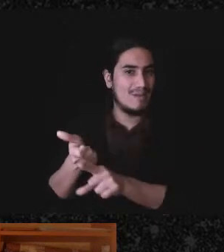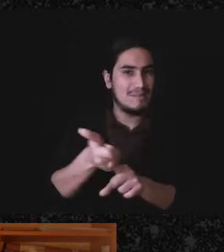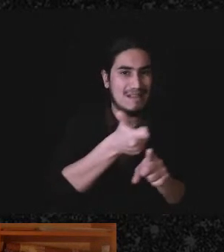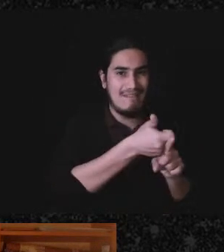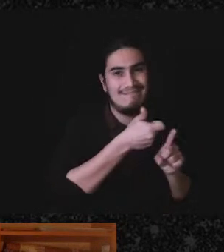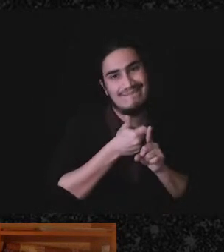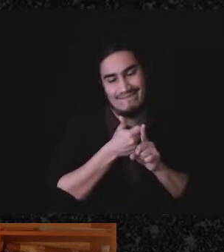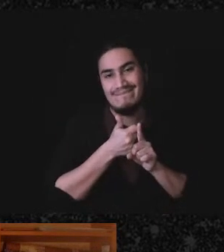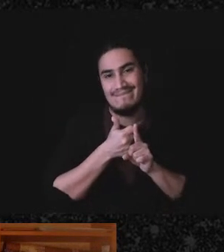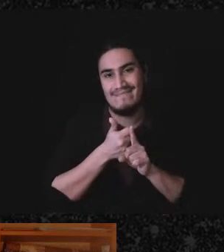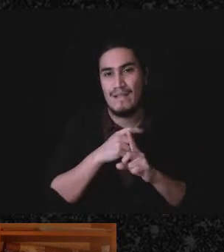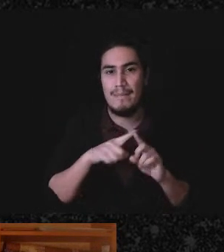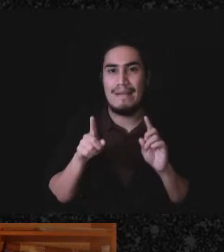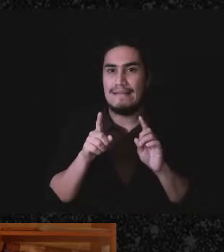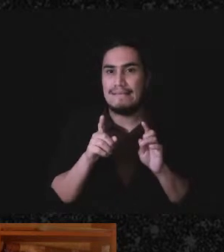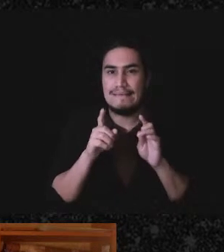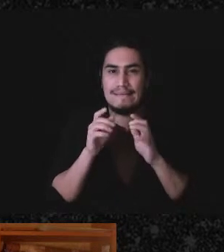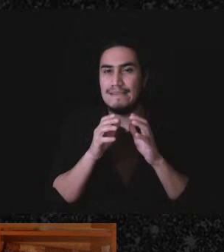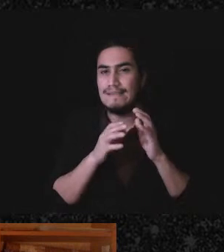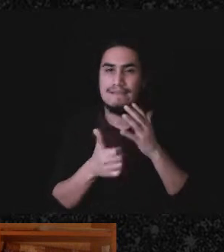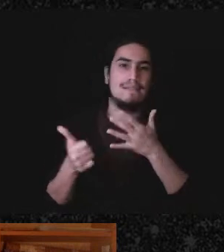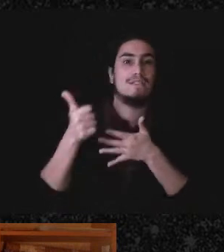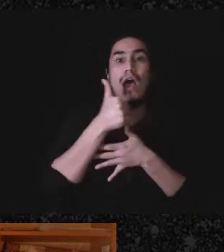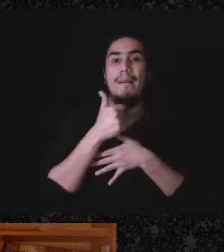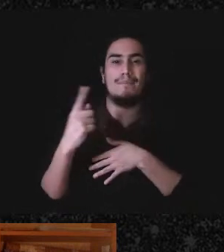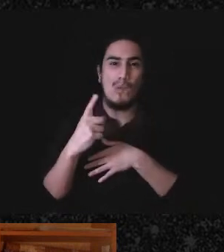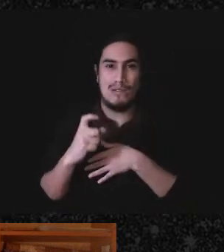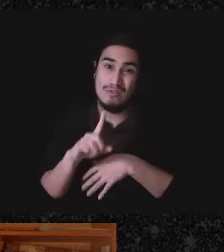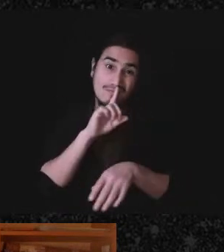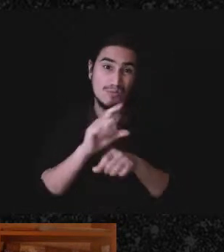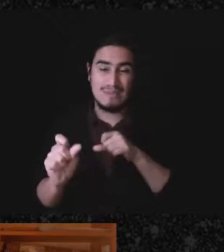ultimate question, that's why I thought it was a good one for the last question here. DEAN: